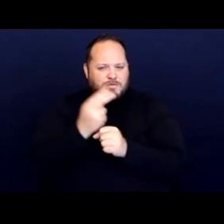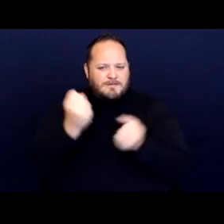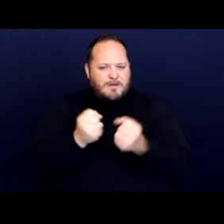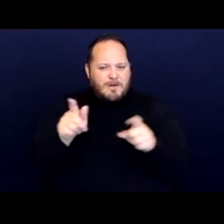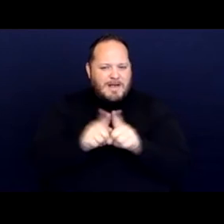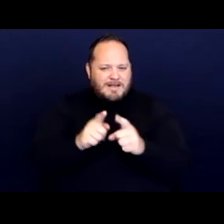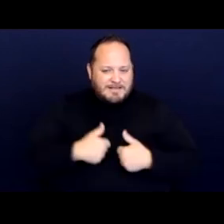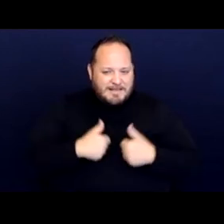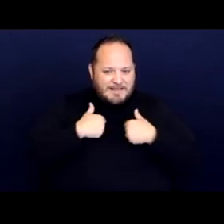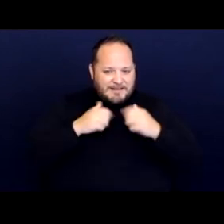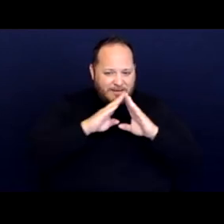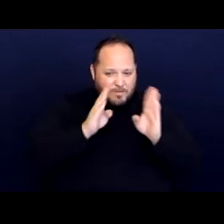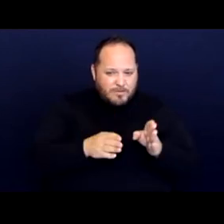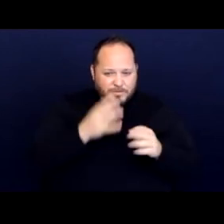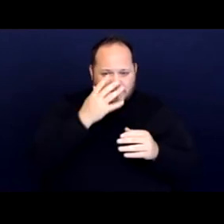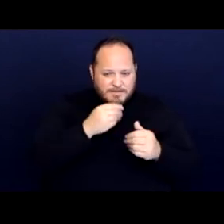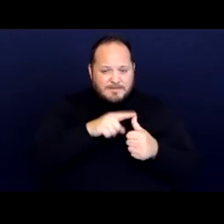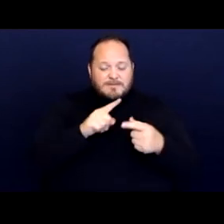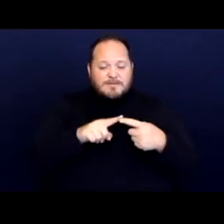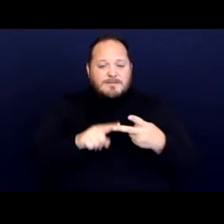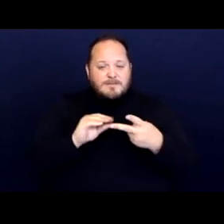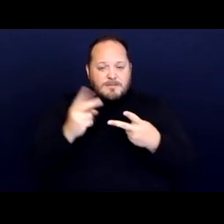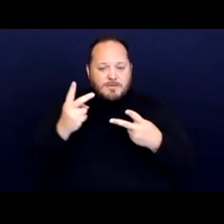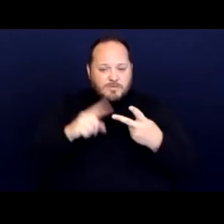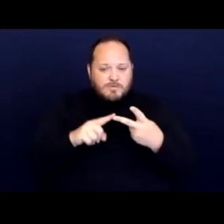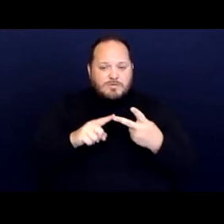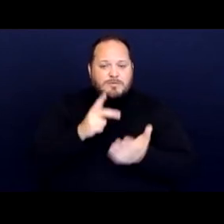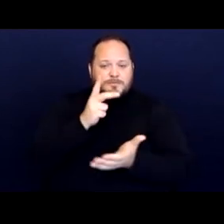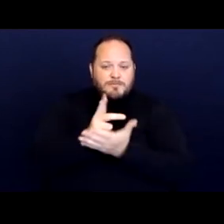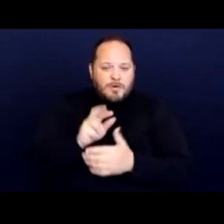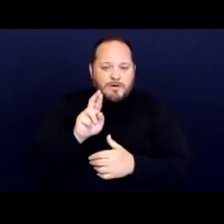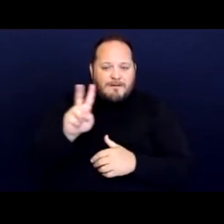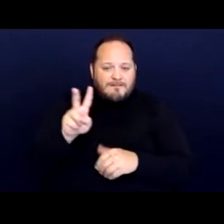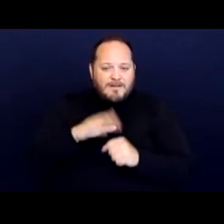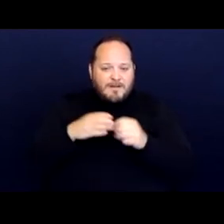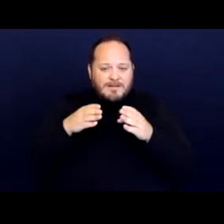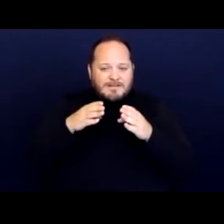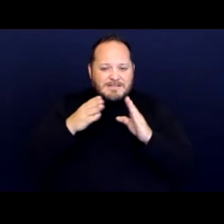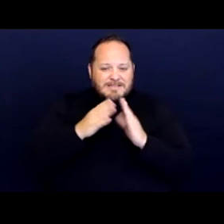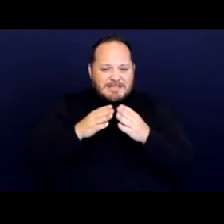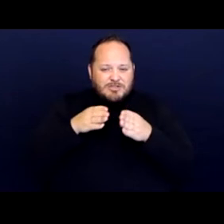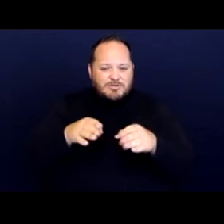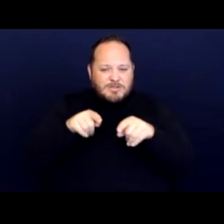And then number two, to park RVs on city streets during the early morning.